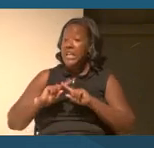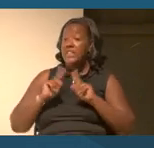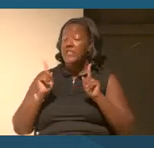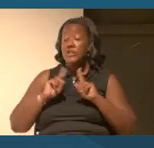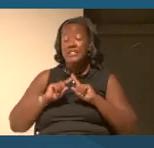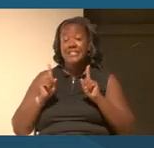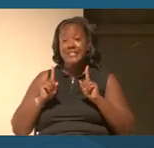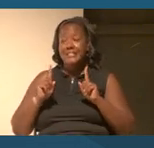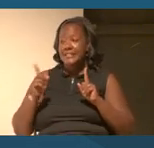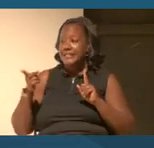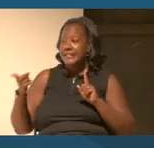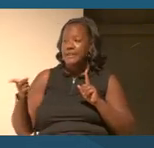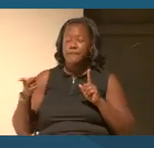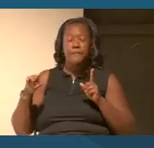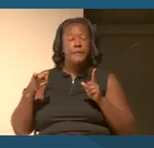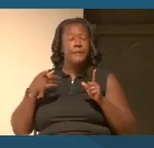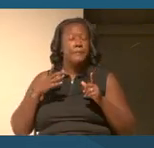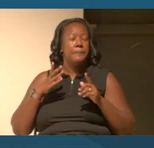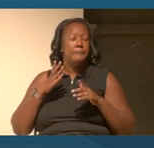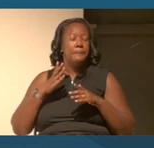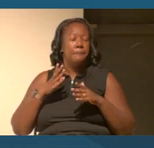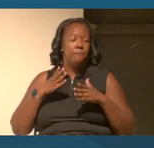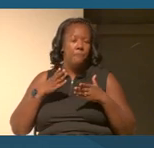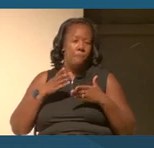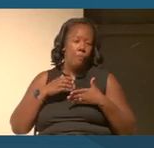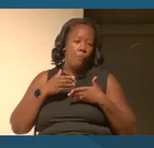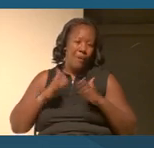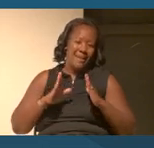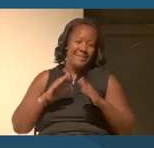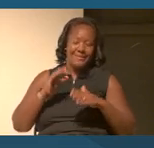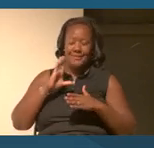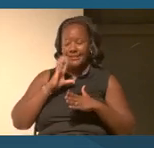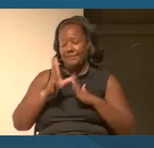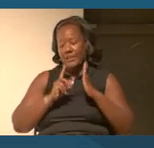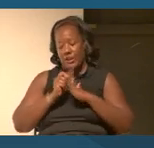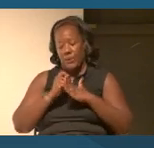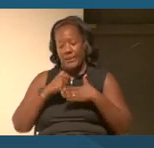this video could help to access. First operational definitions, right?